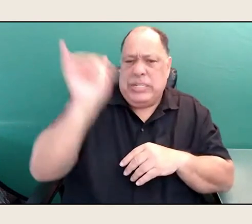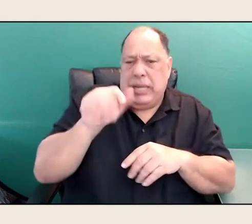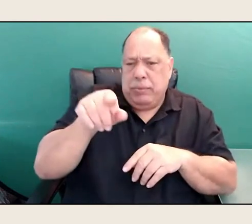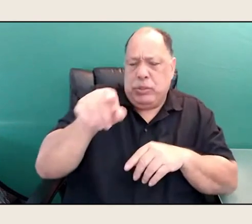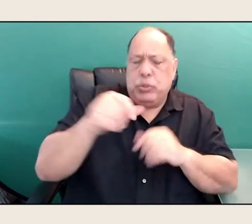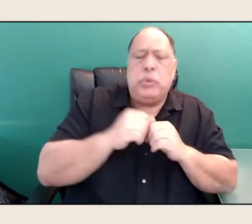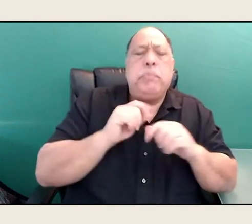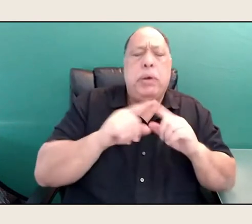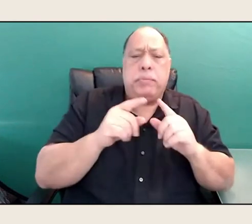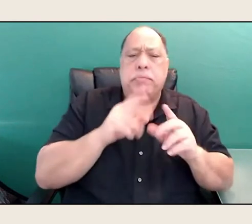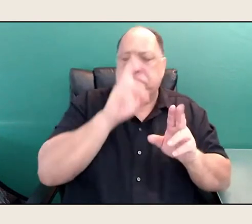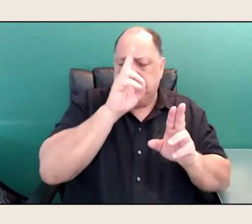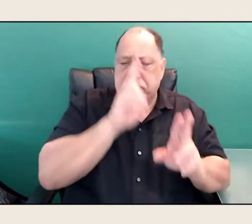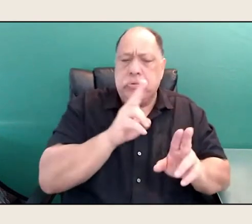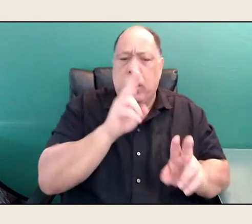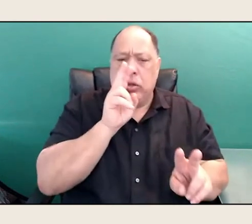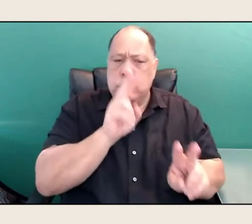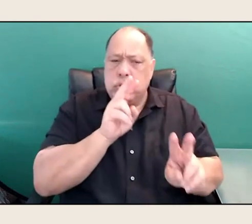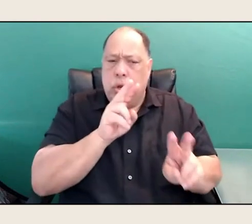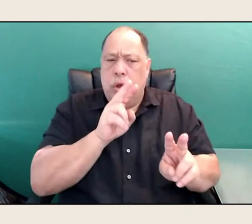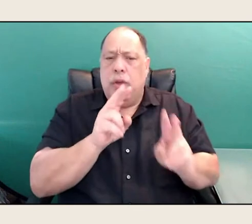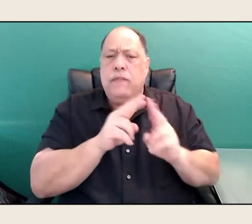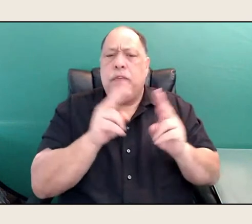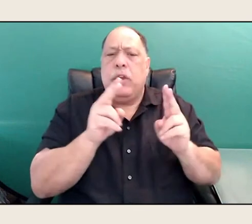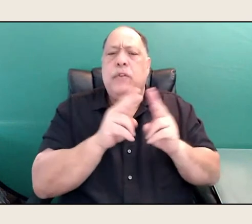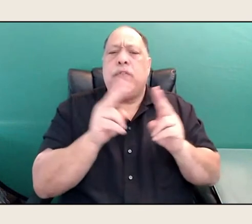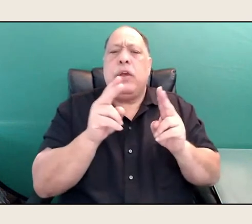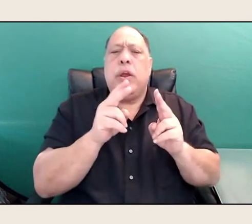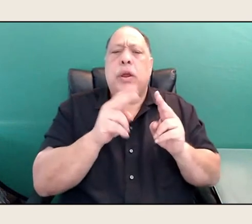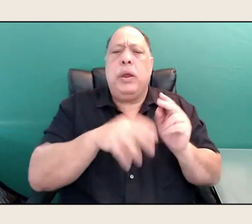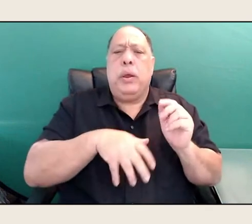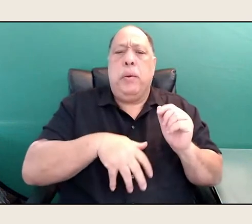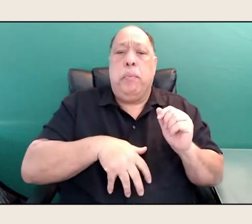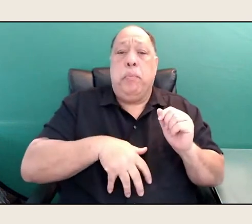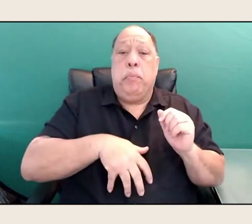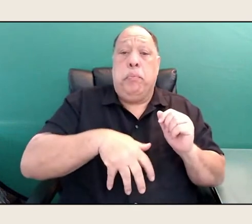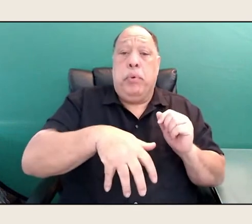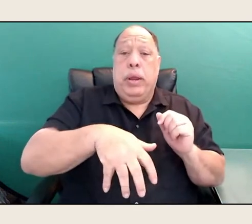a very, very, very pregnant mare one day,